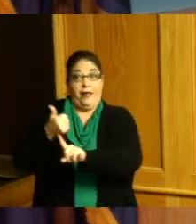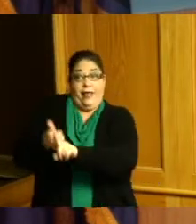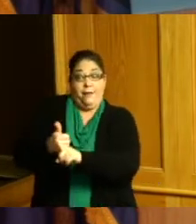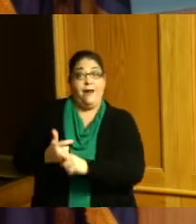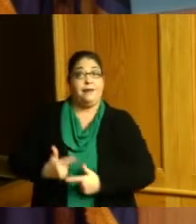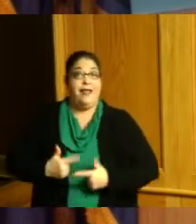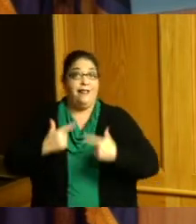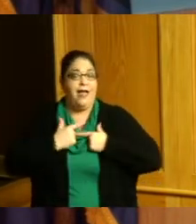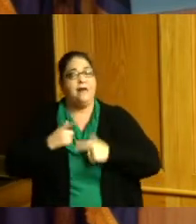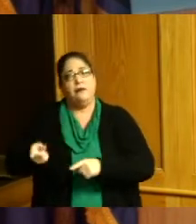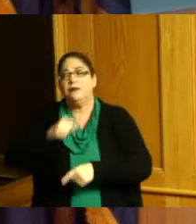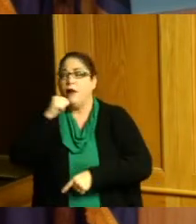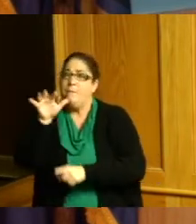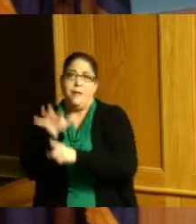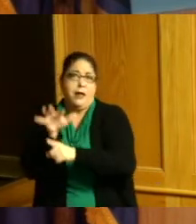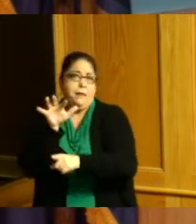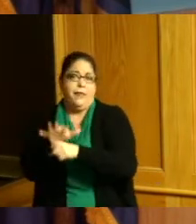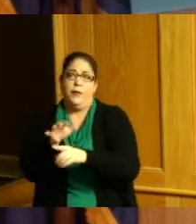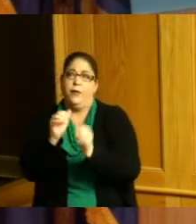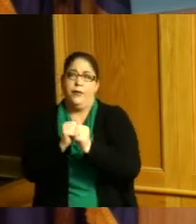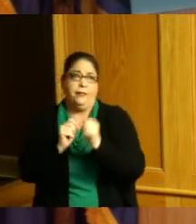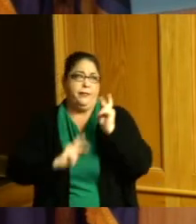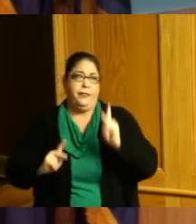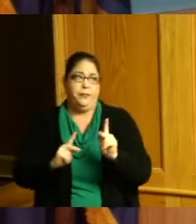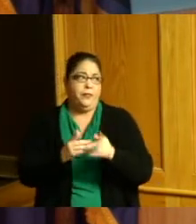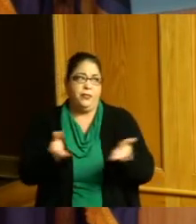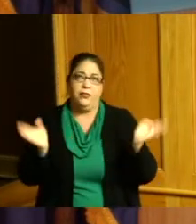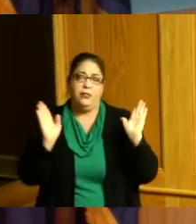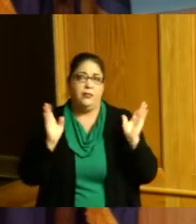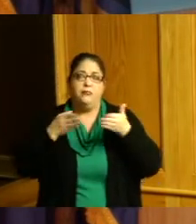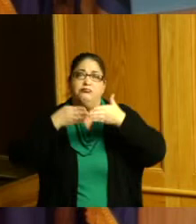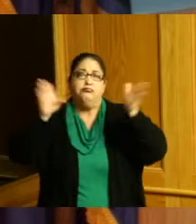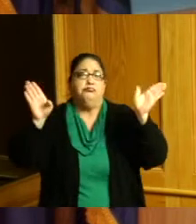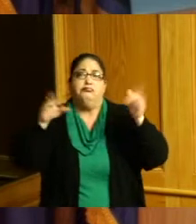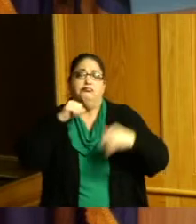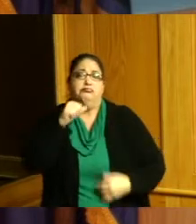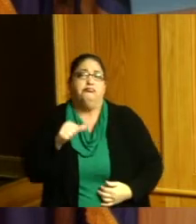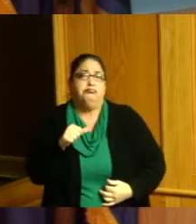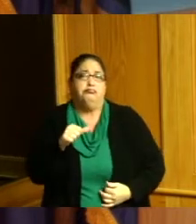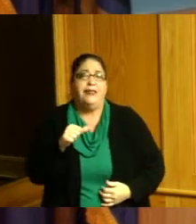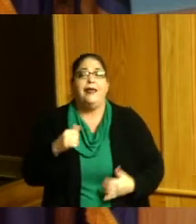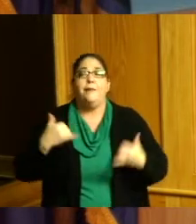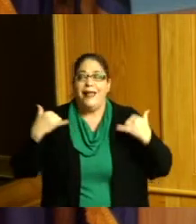going in the right direction and I would hope that everyone in their own capacity as we're